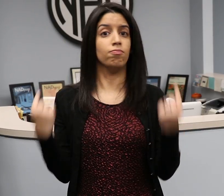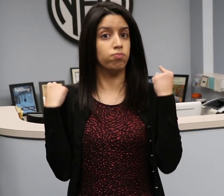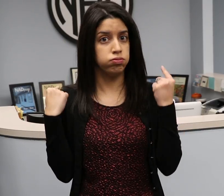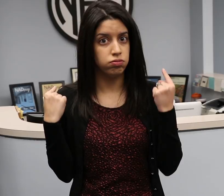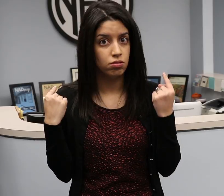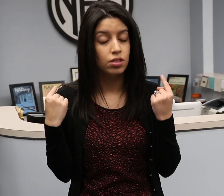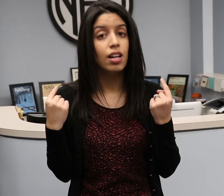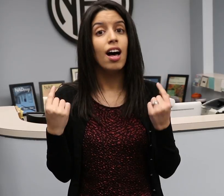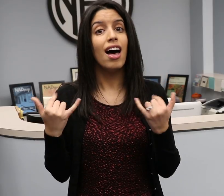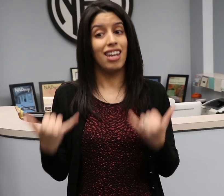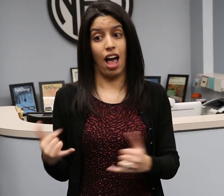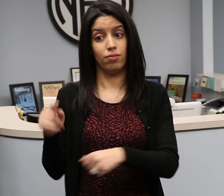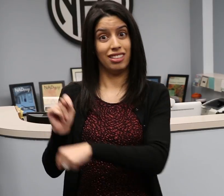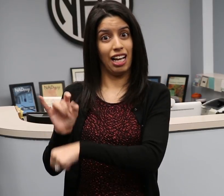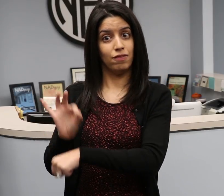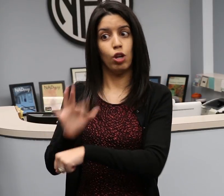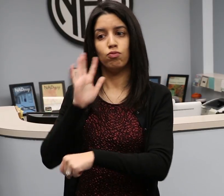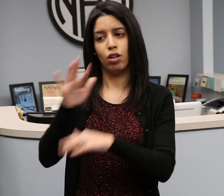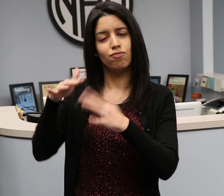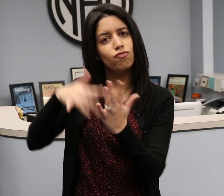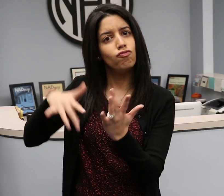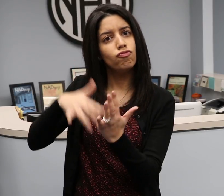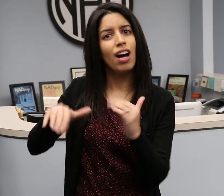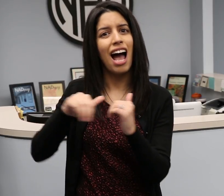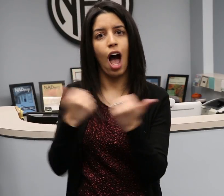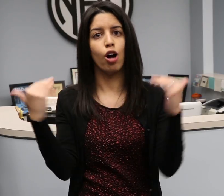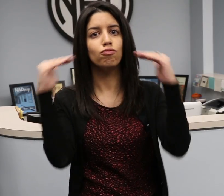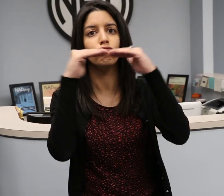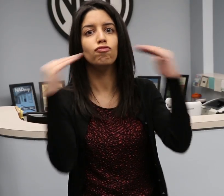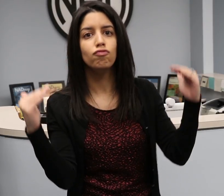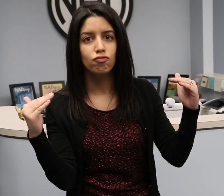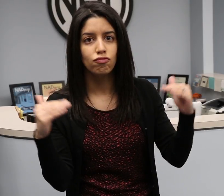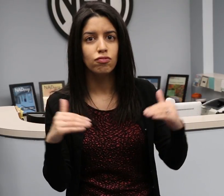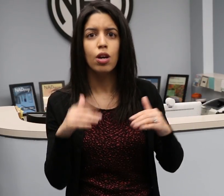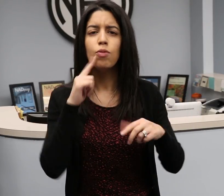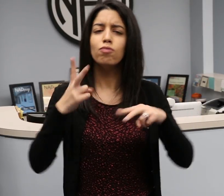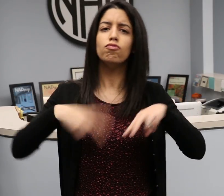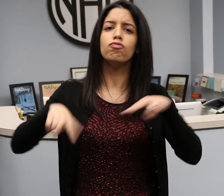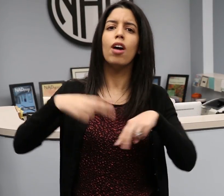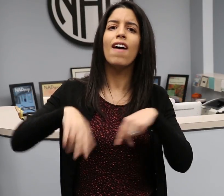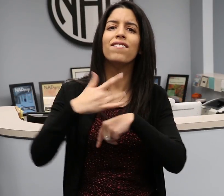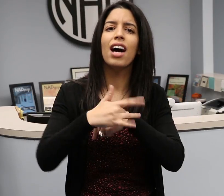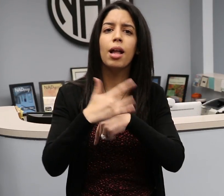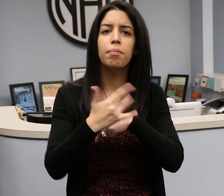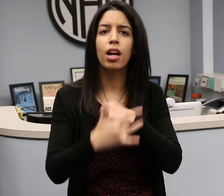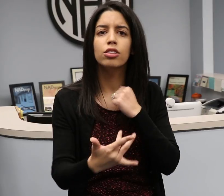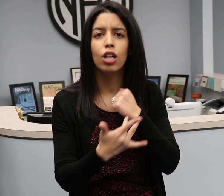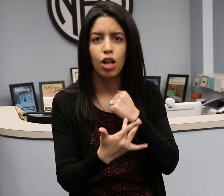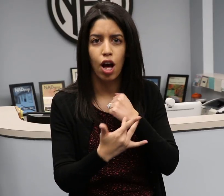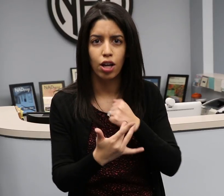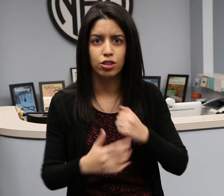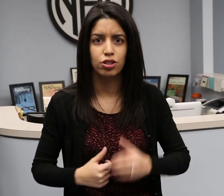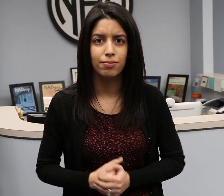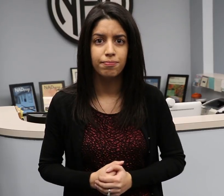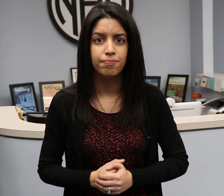have equal access to announcements such as departures, landings, flight changes, and delays.